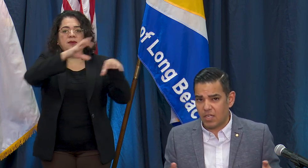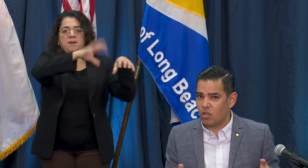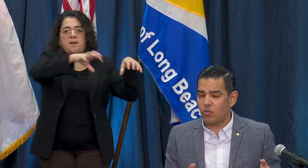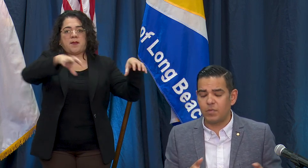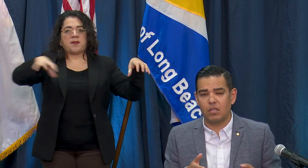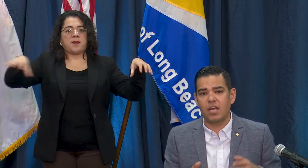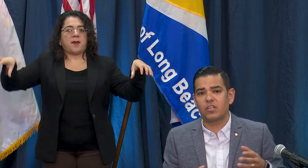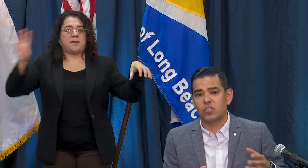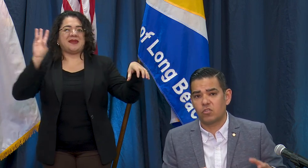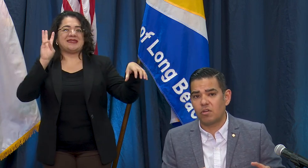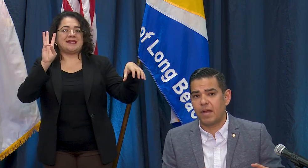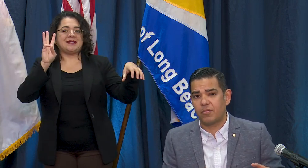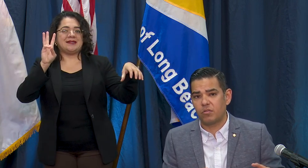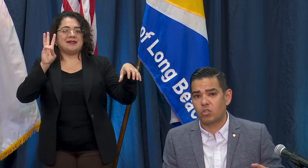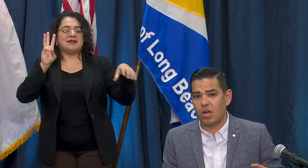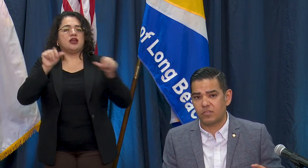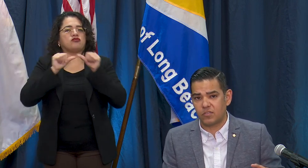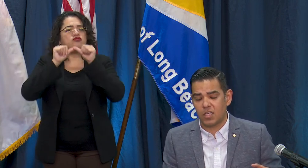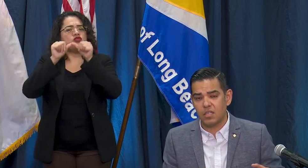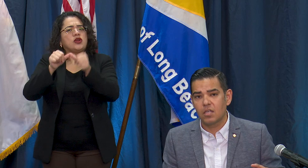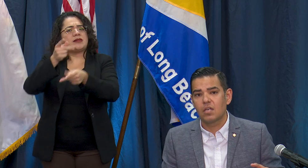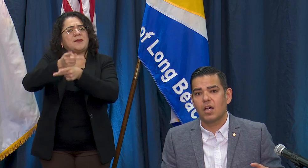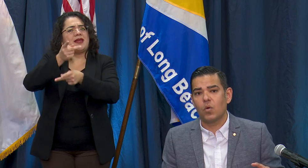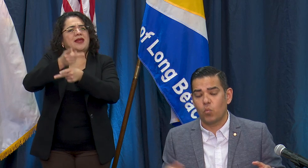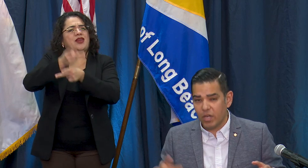I know there's been a lot of concern about those across the city we're